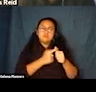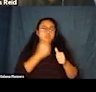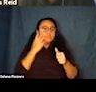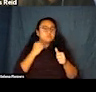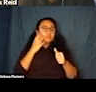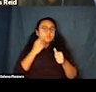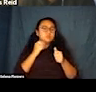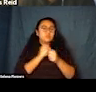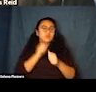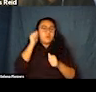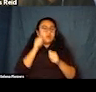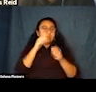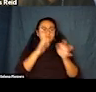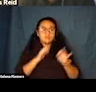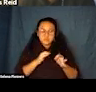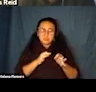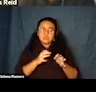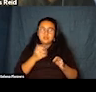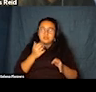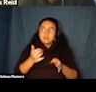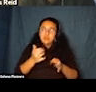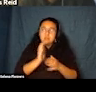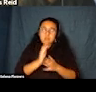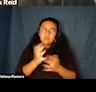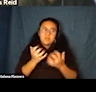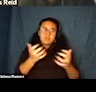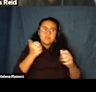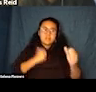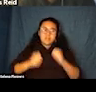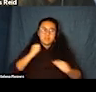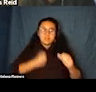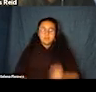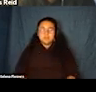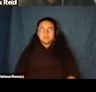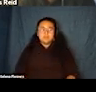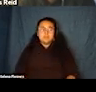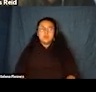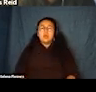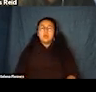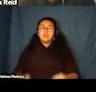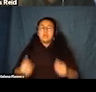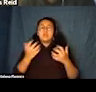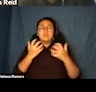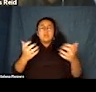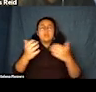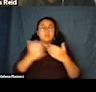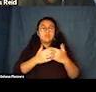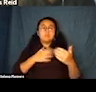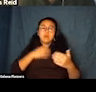with audio description in the movie theater. Finally seeing a theater near my home actually was offering the service.